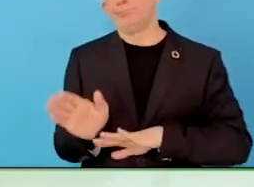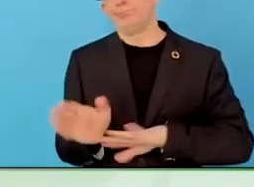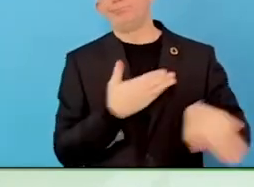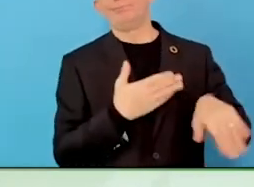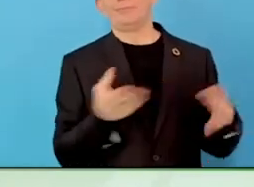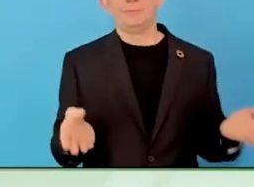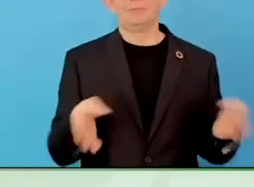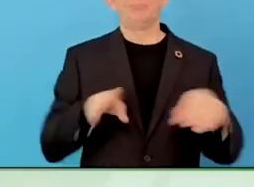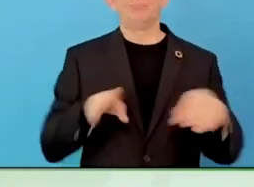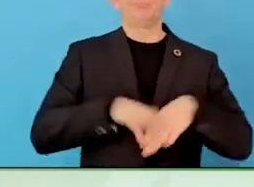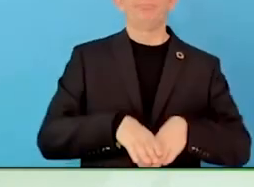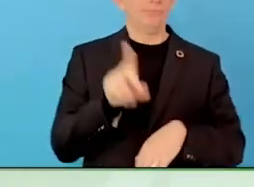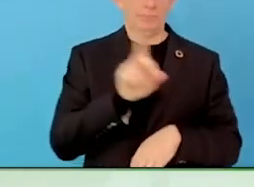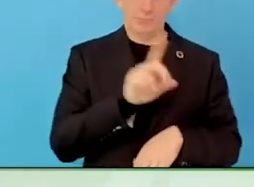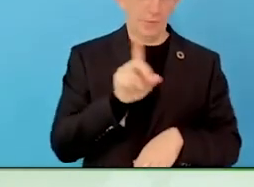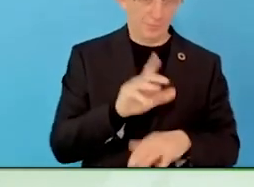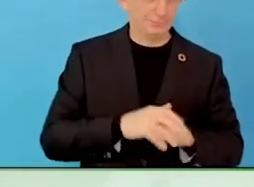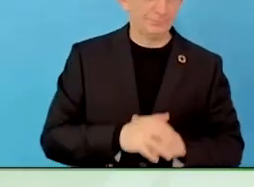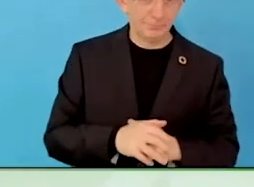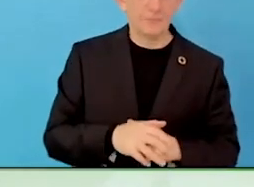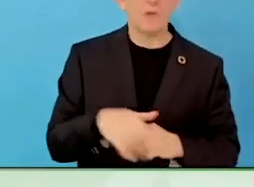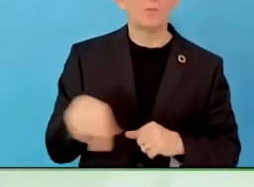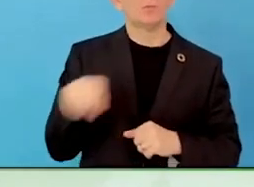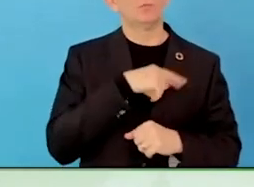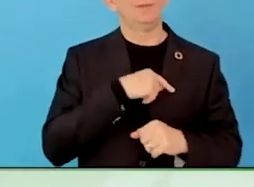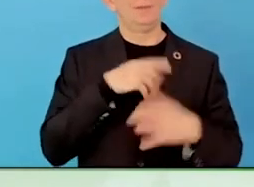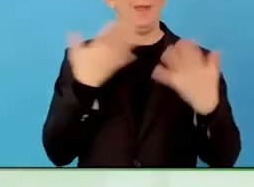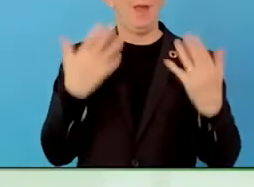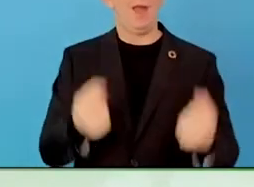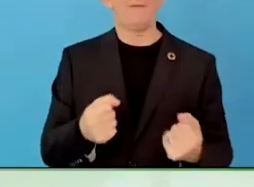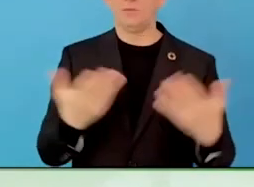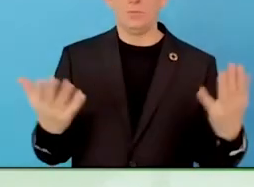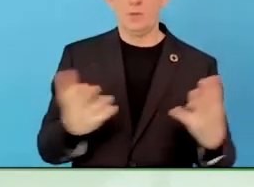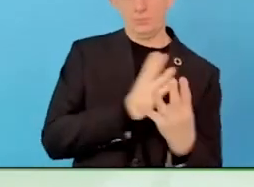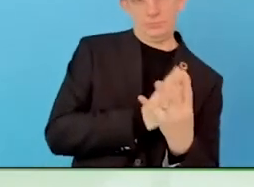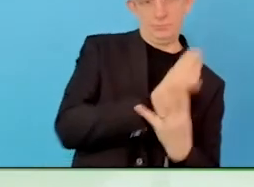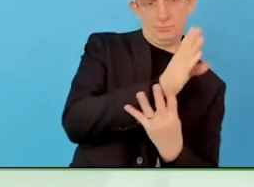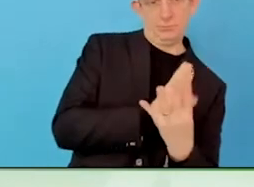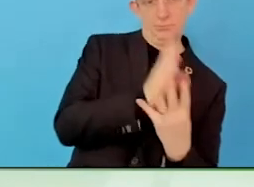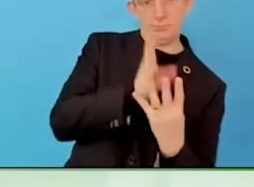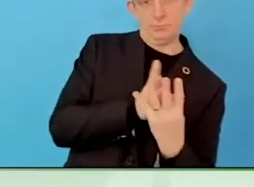A tailored programme. What is the scale of the job board, you were telling me how many candidates.